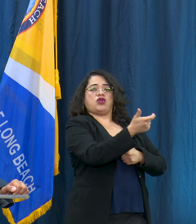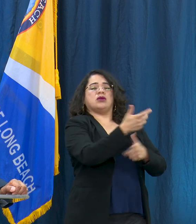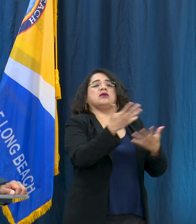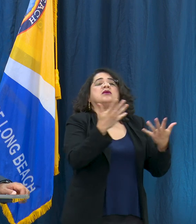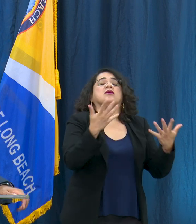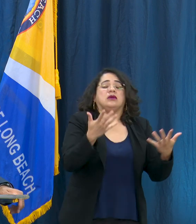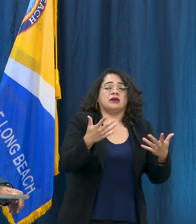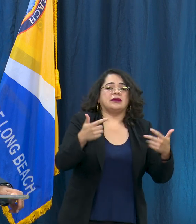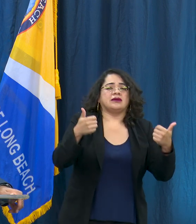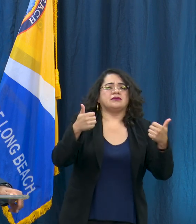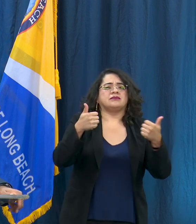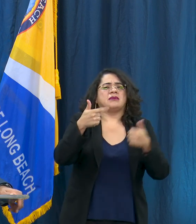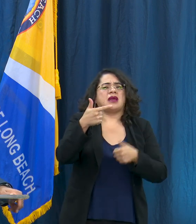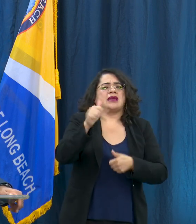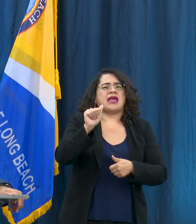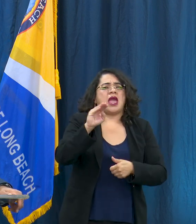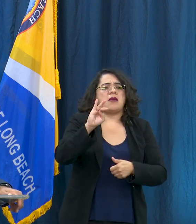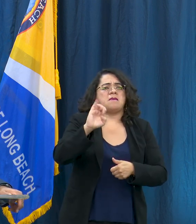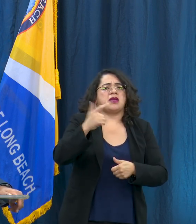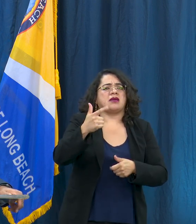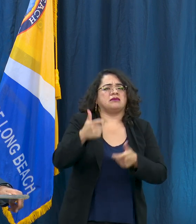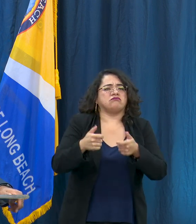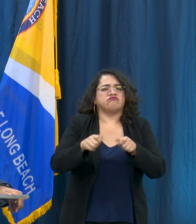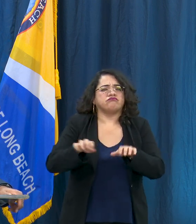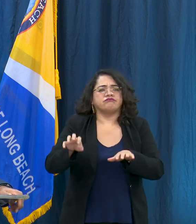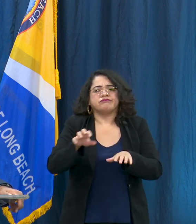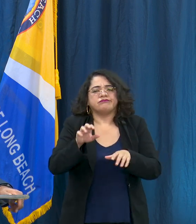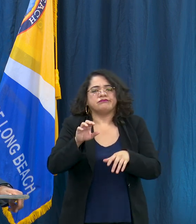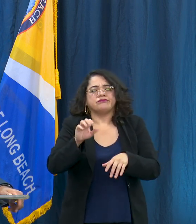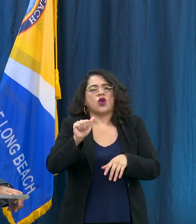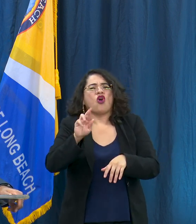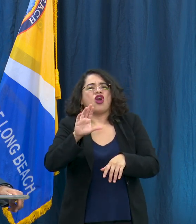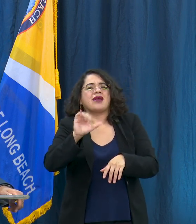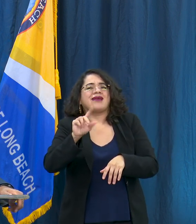and certain entertainment and concert halls. While that's gonna be